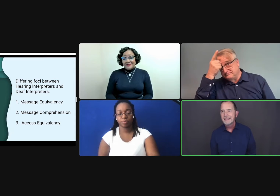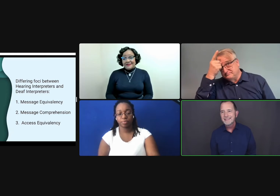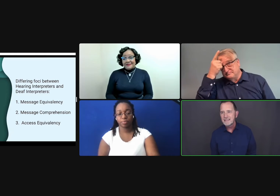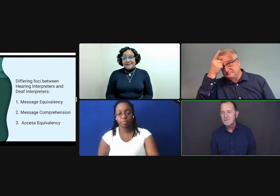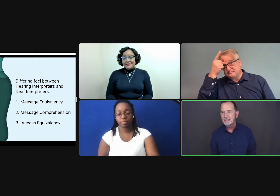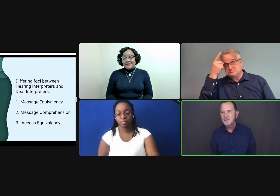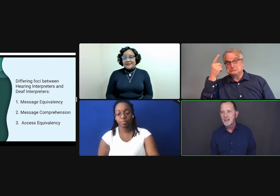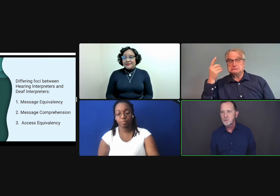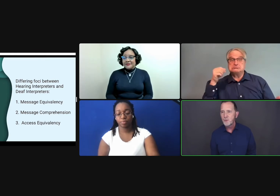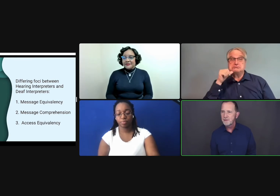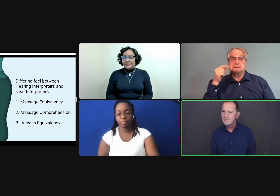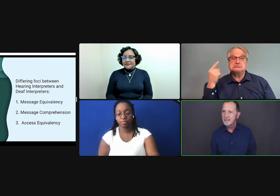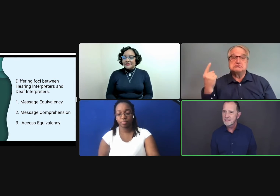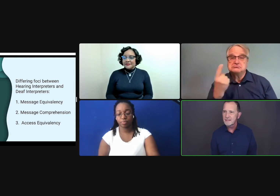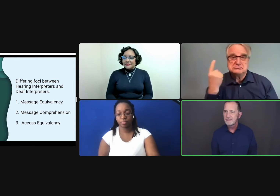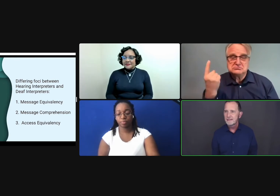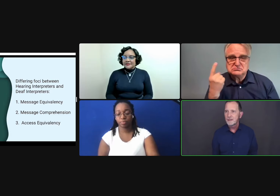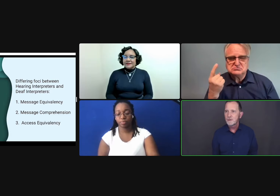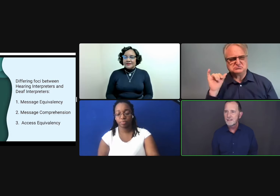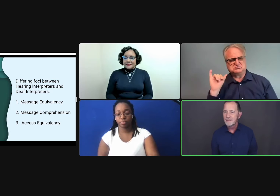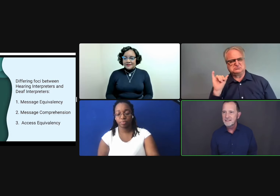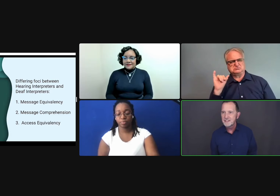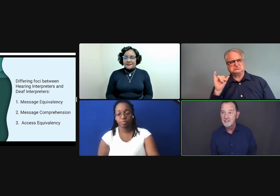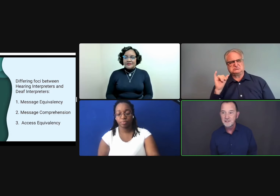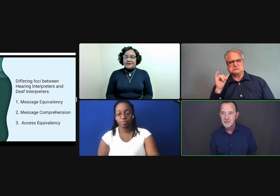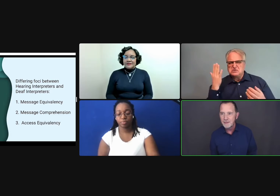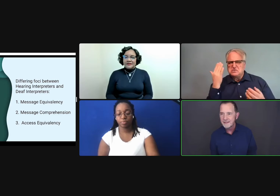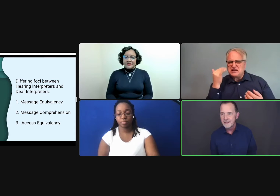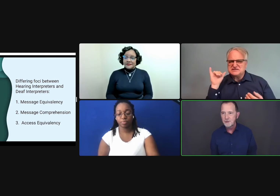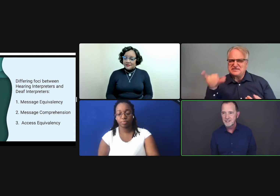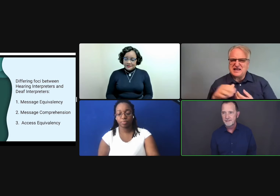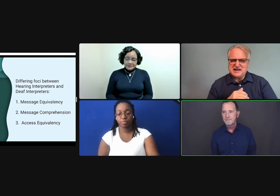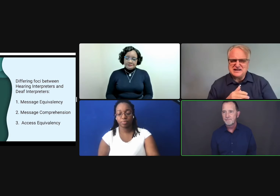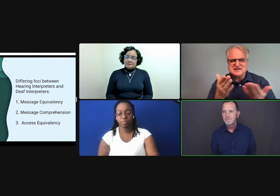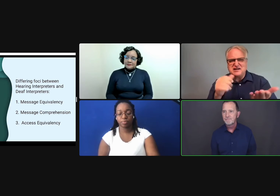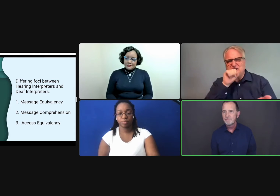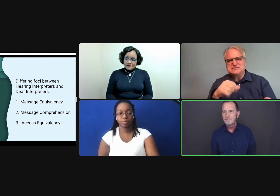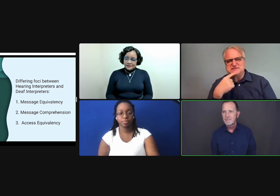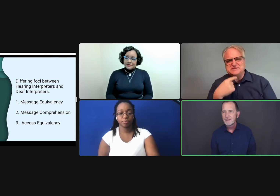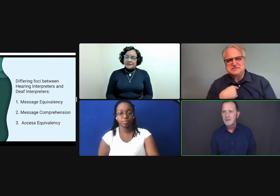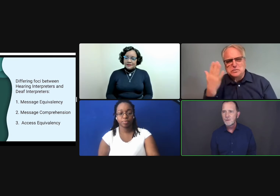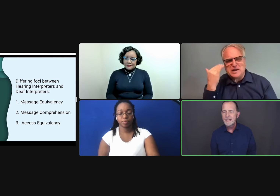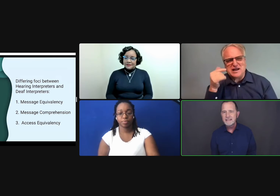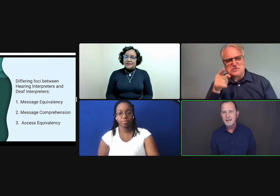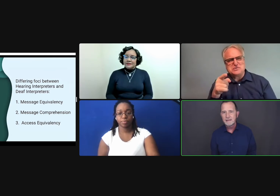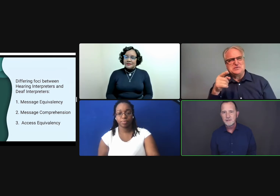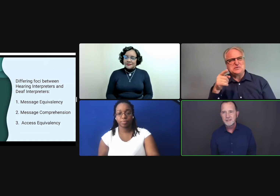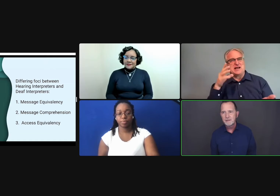It doesn't really address whether this equivalent message is understood by the deaf person. Why is that, Aundrea?